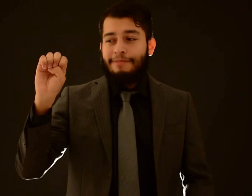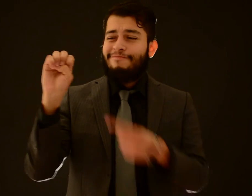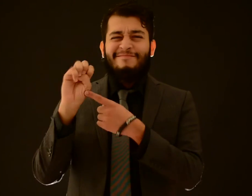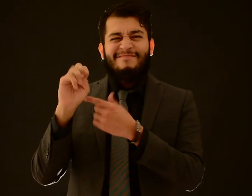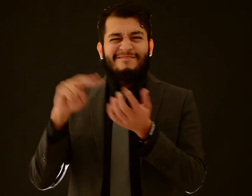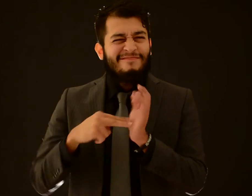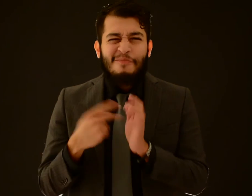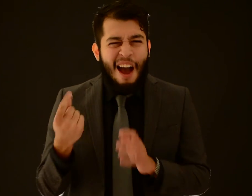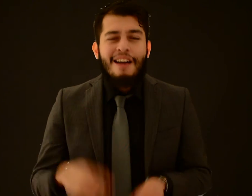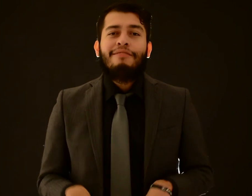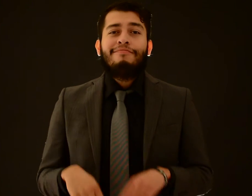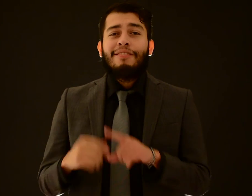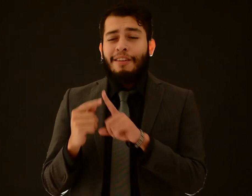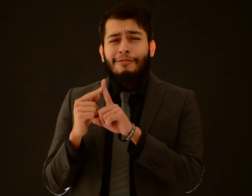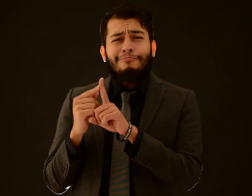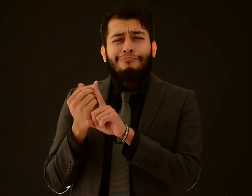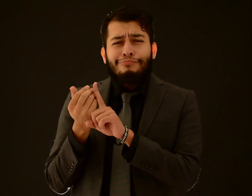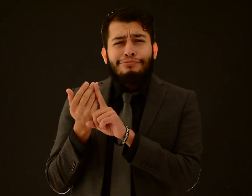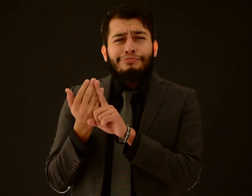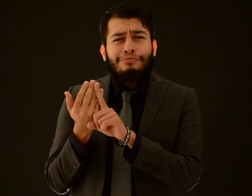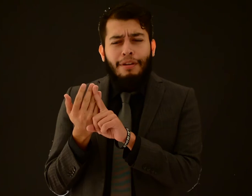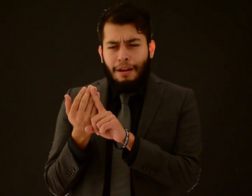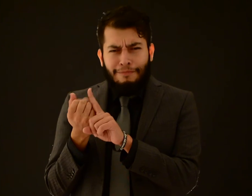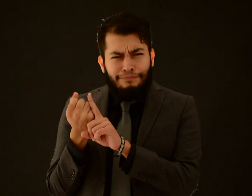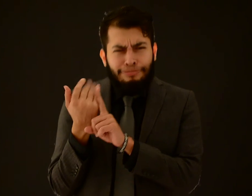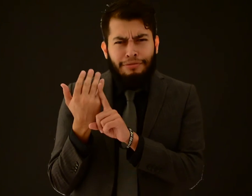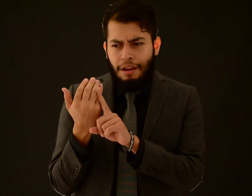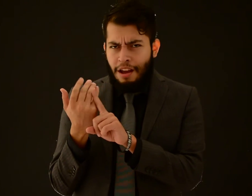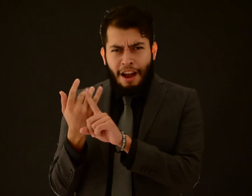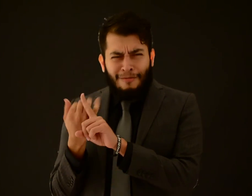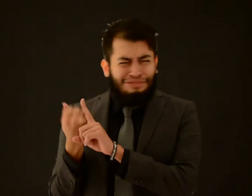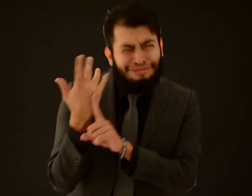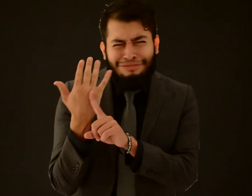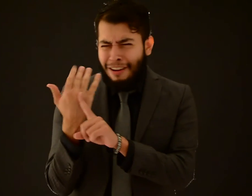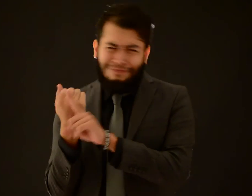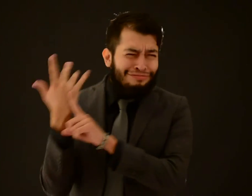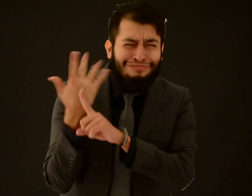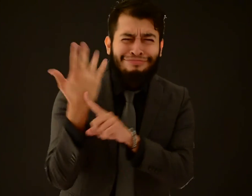It's about a small fire getting bigger and bigger, and brighter and brighter.